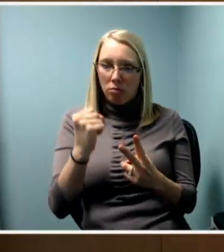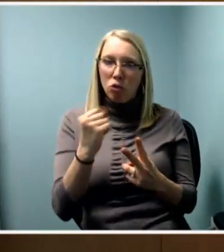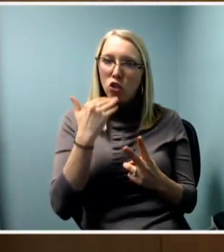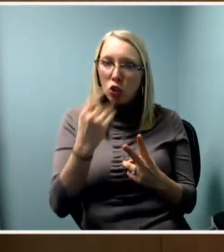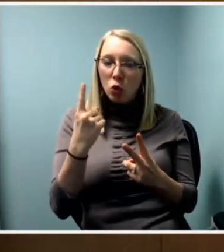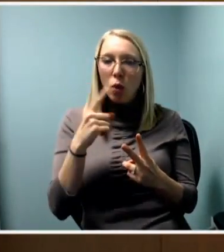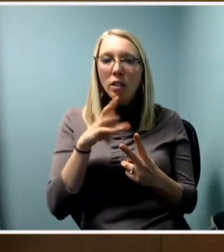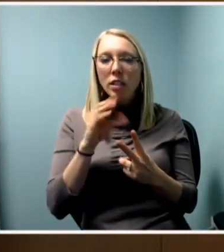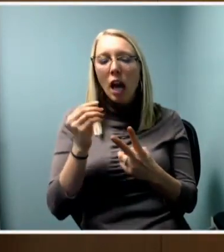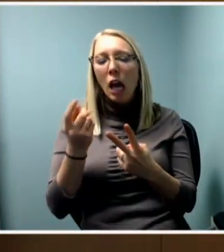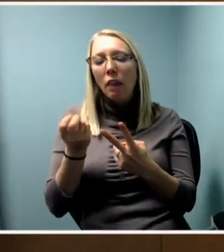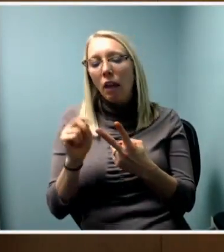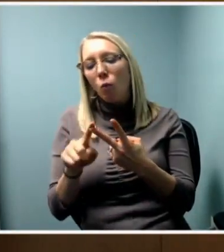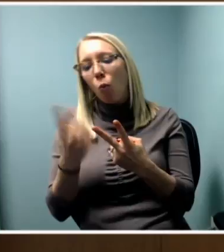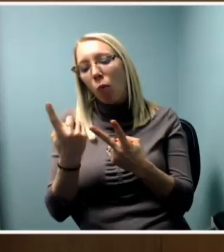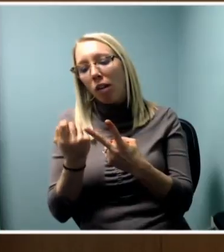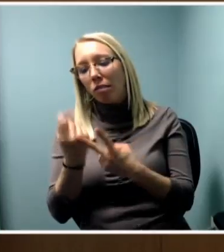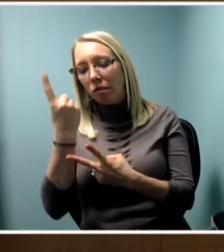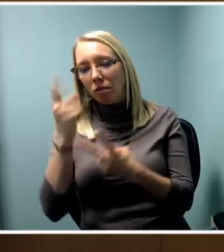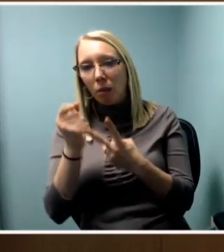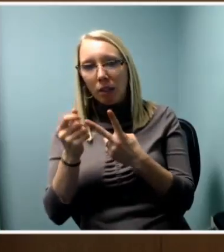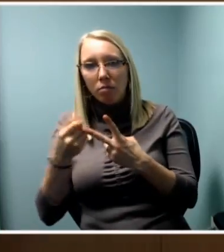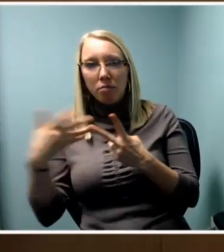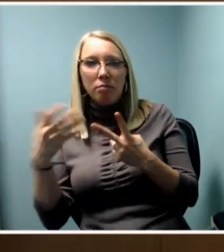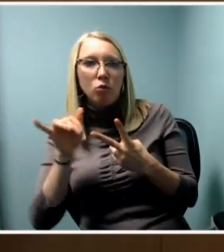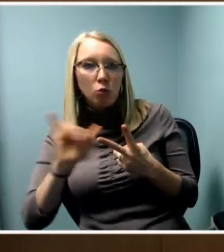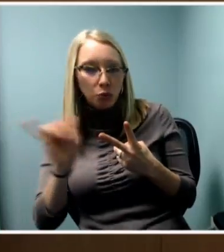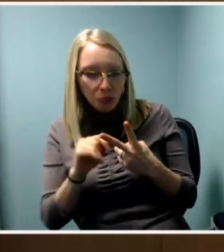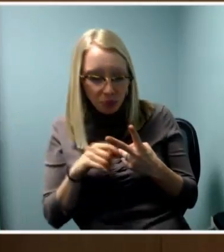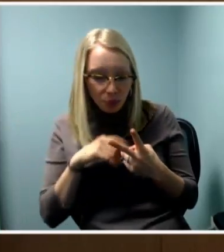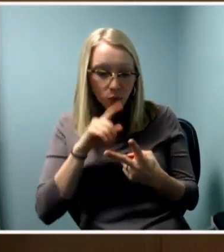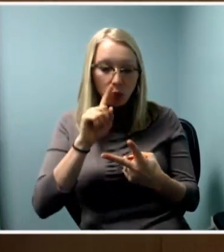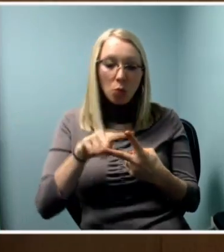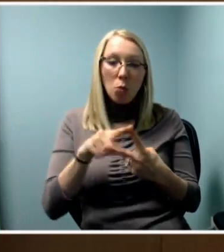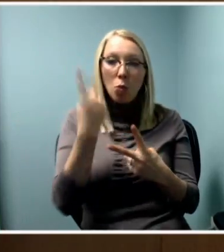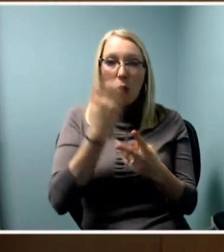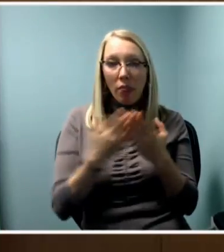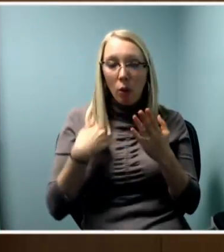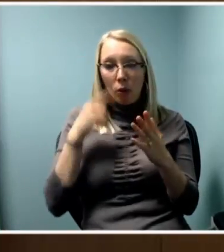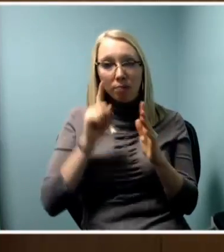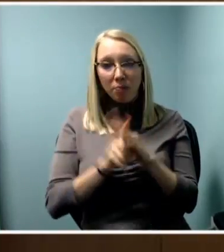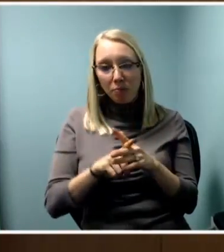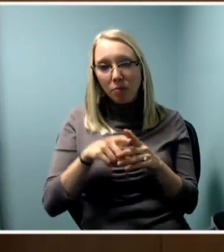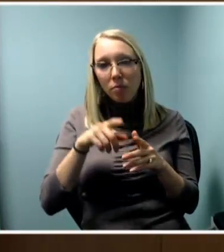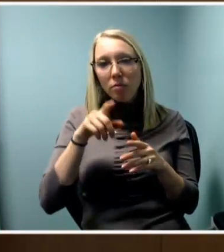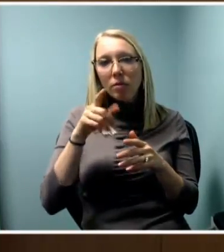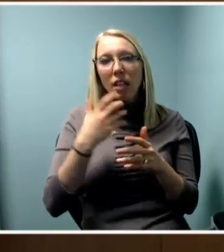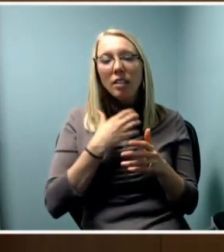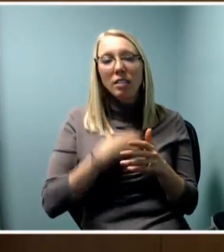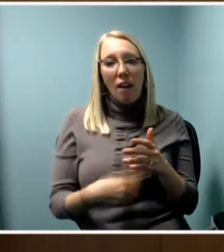One thing that came up is a desire for companies that have the willingness and interest